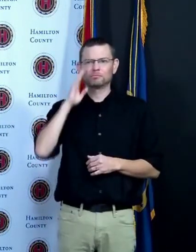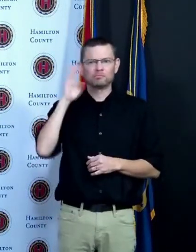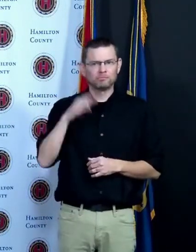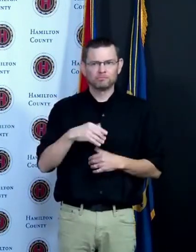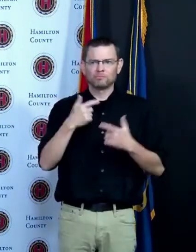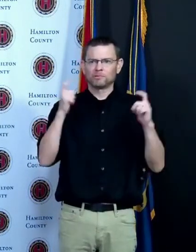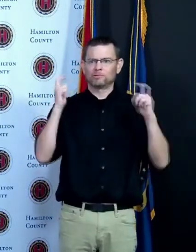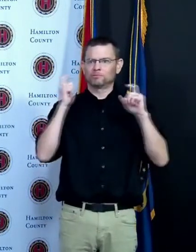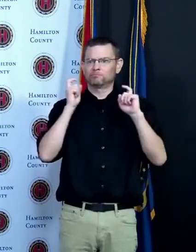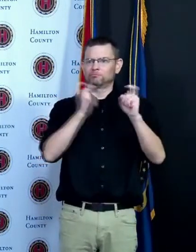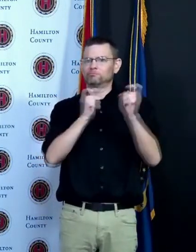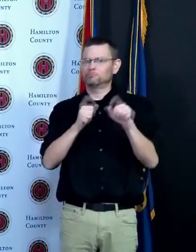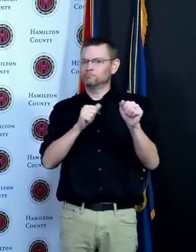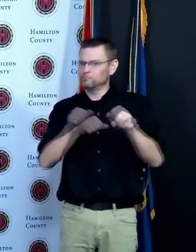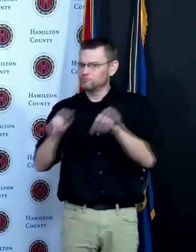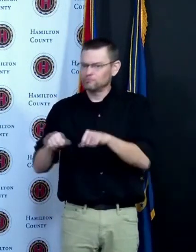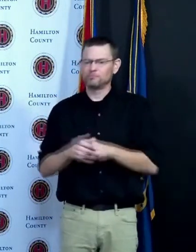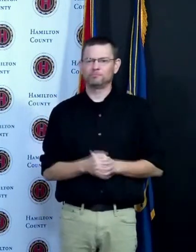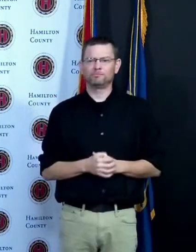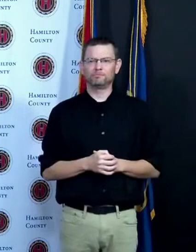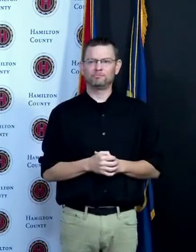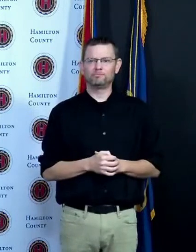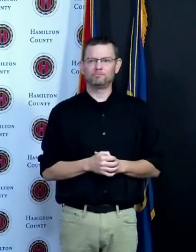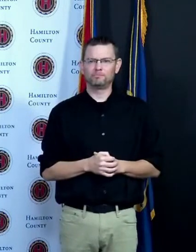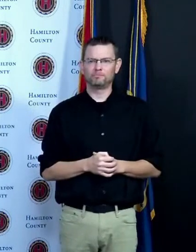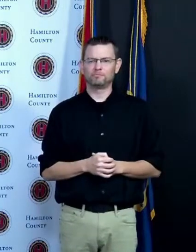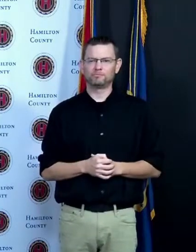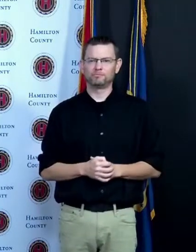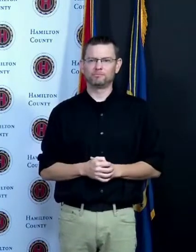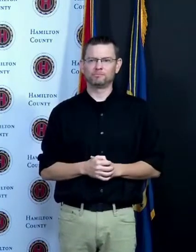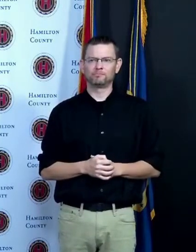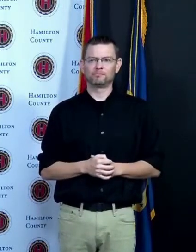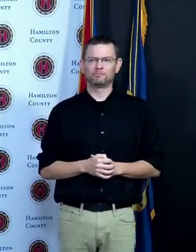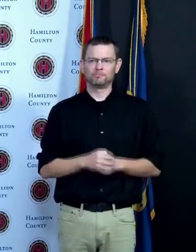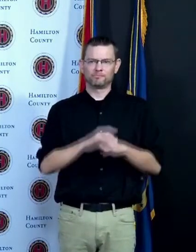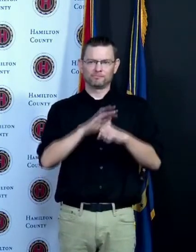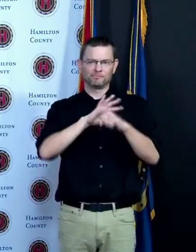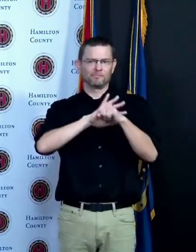dollars could be used for that all of which were exacerbated by Covid-19. we're also meeting with